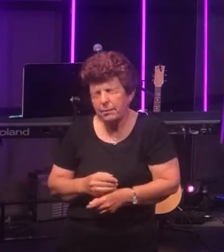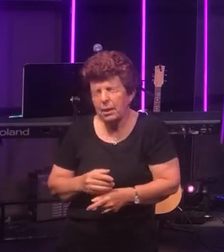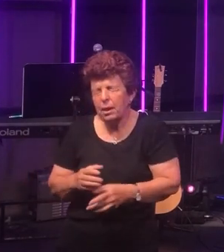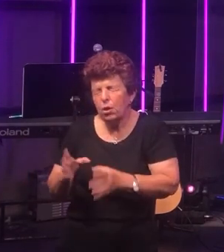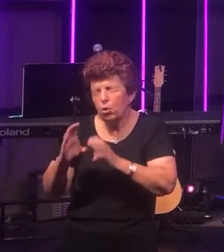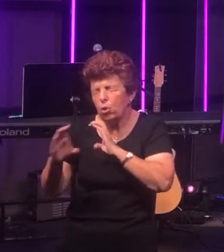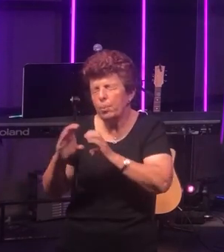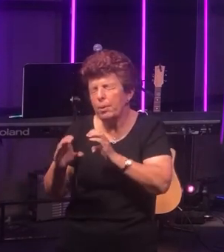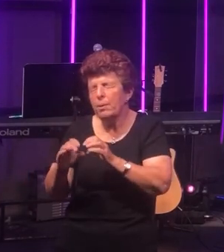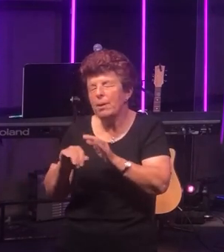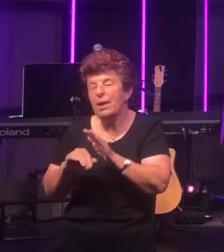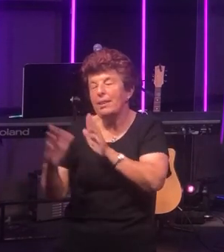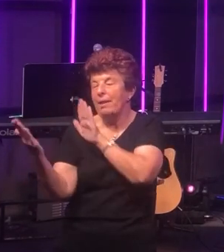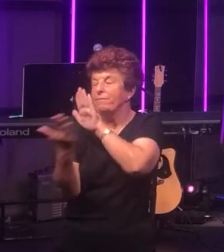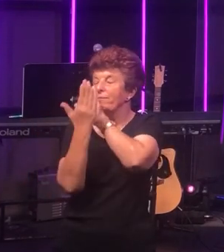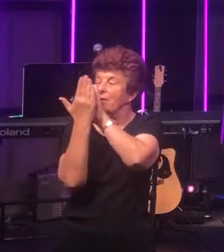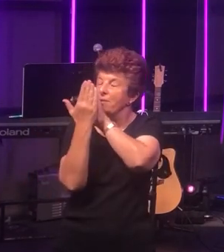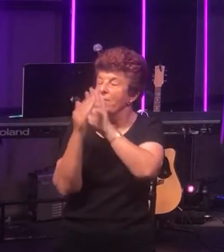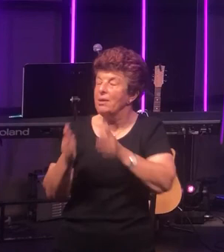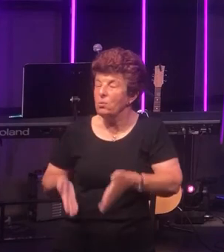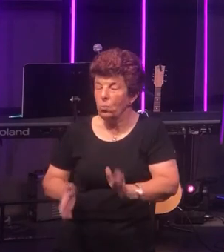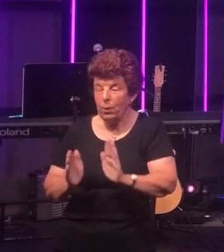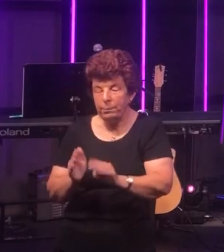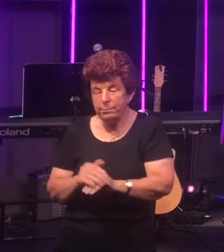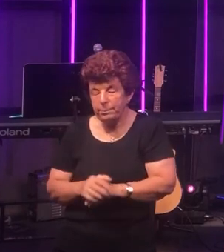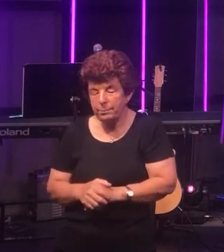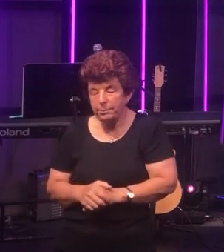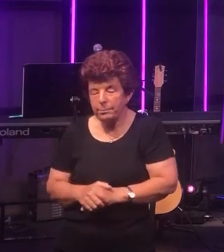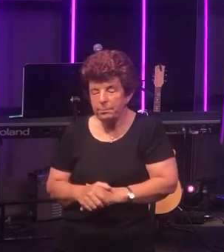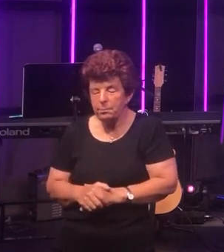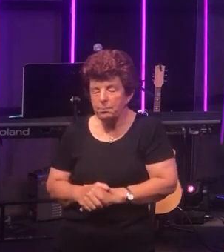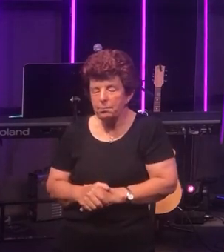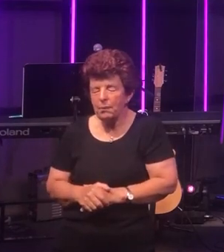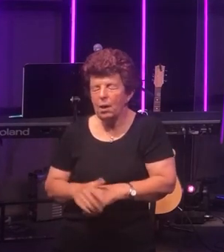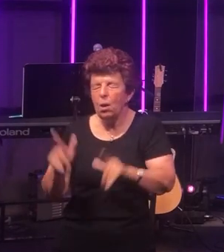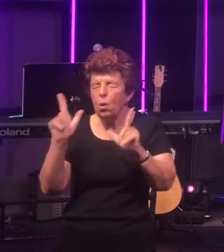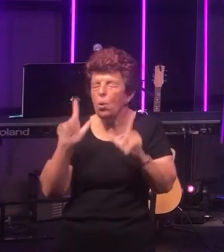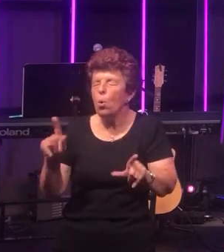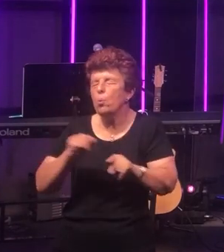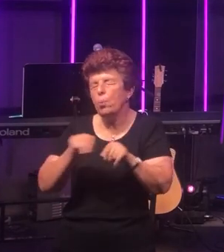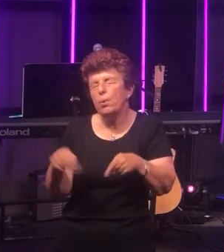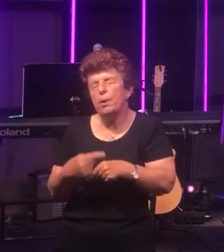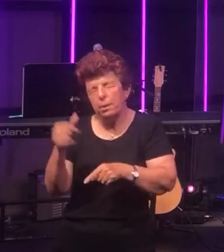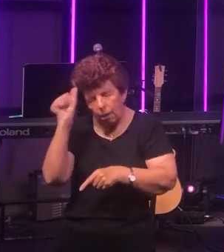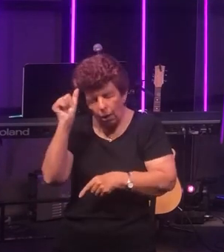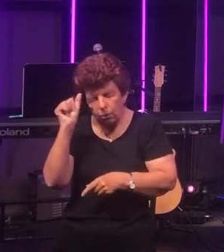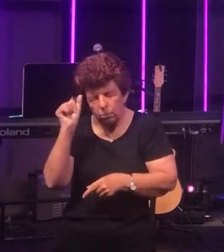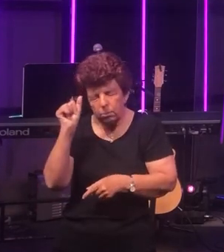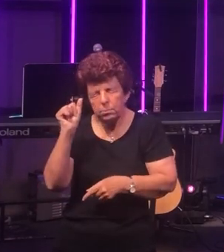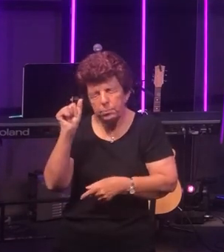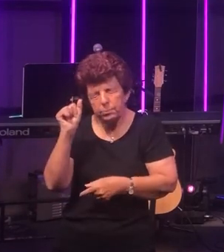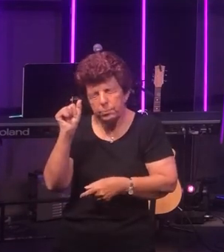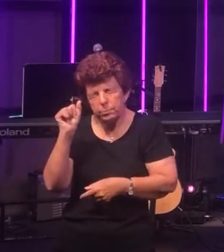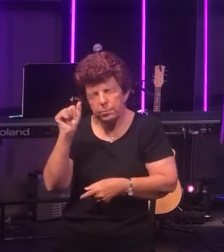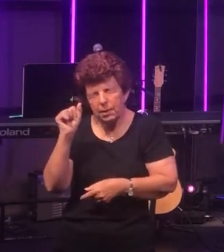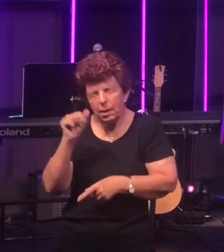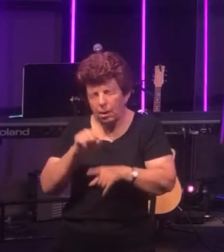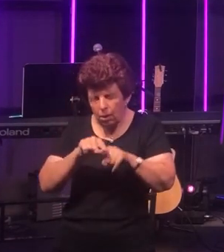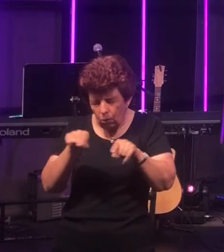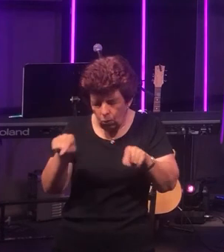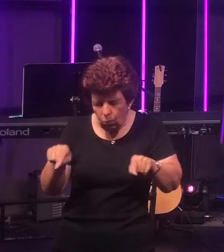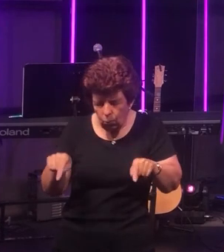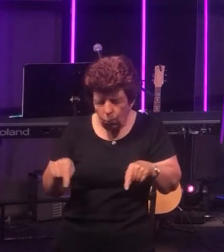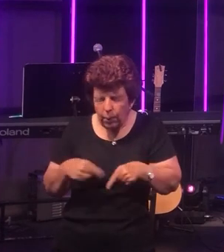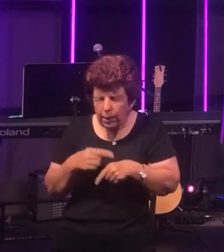in that face-to-face way. Lord we know - we know - that we can be united together